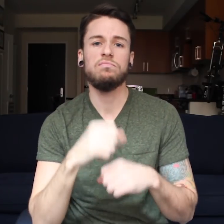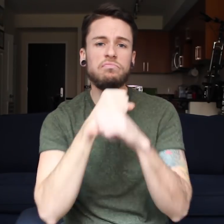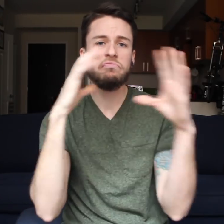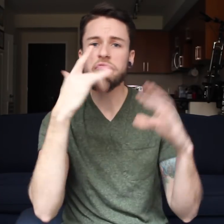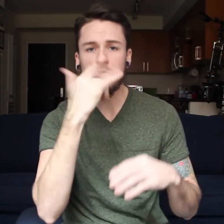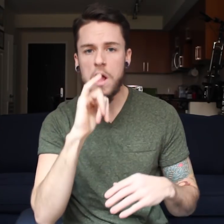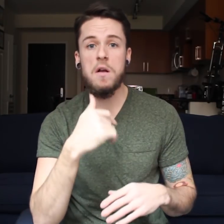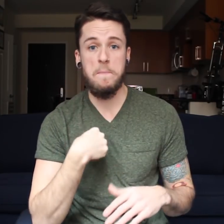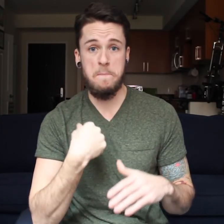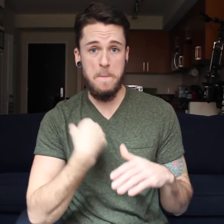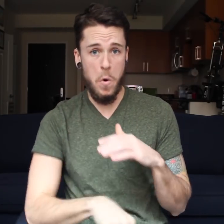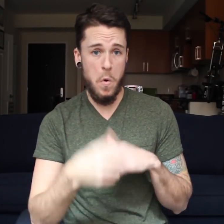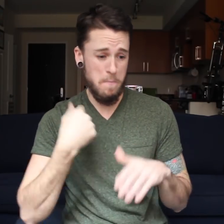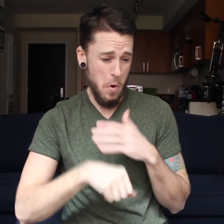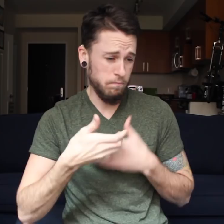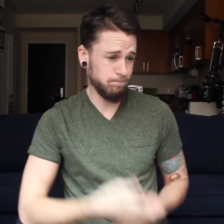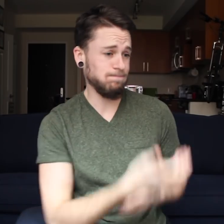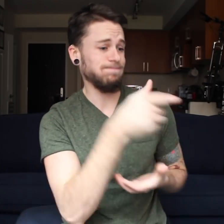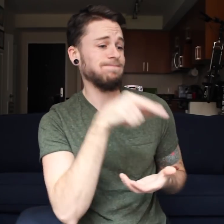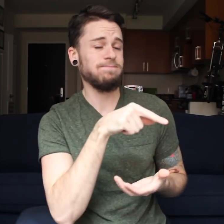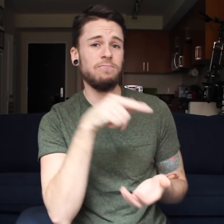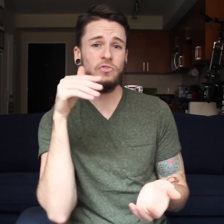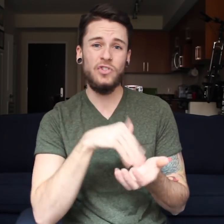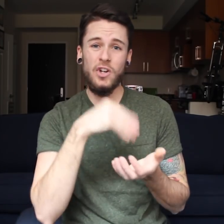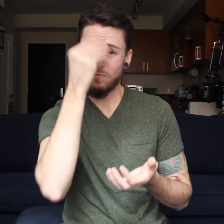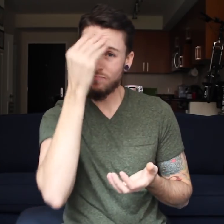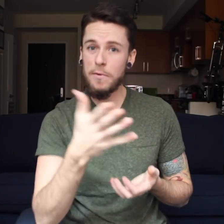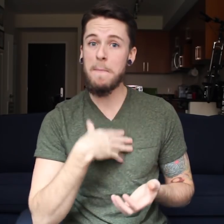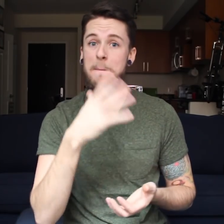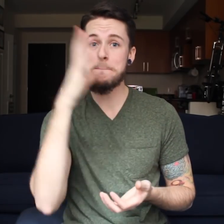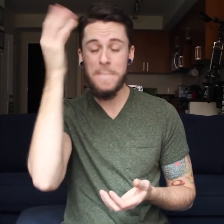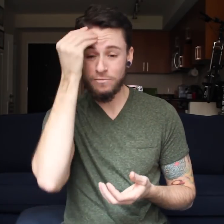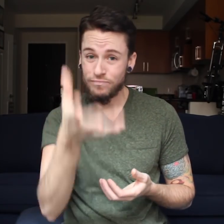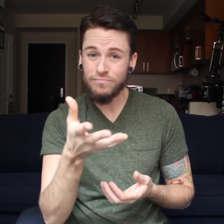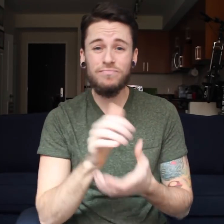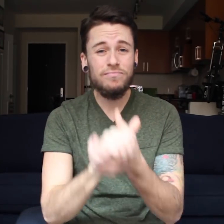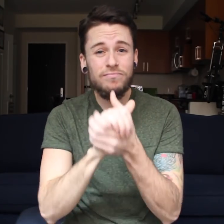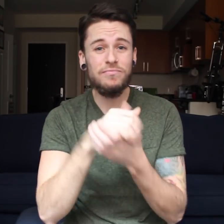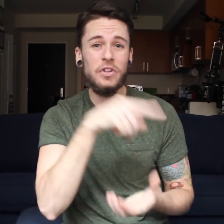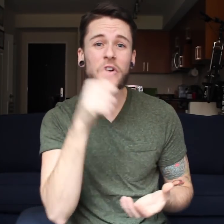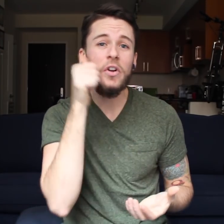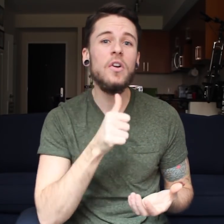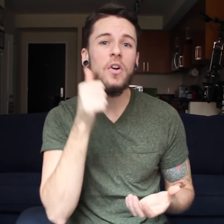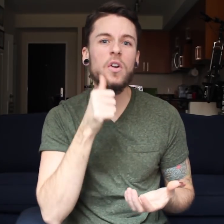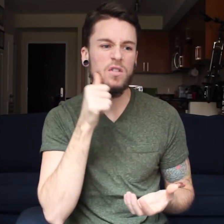So imagine this, when I was born, the doctors congratulated my parents that they have a baby girl.